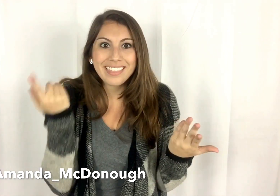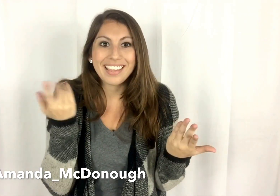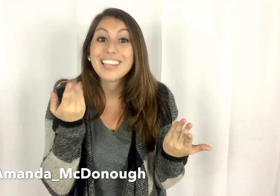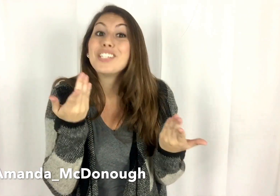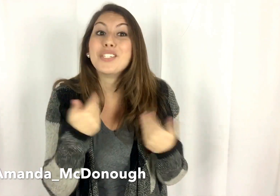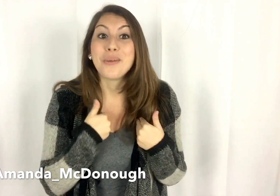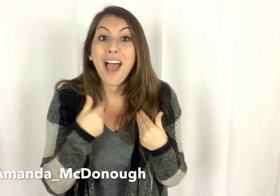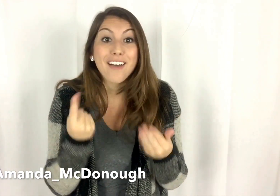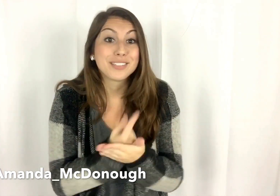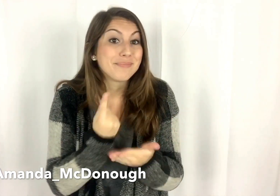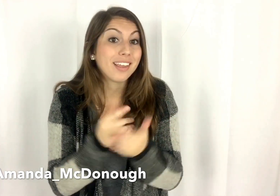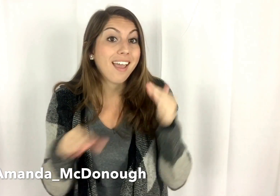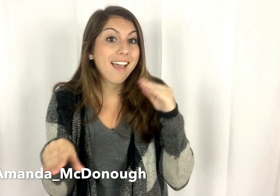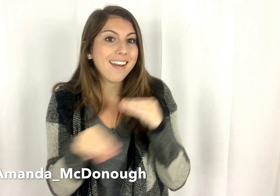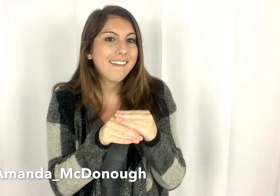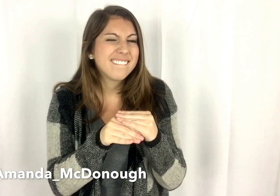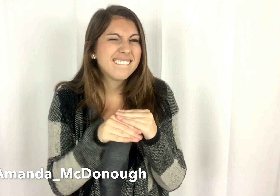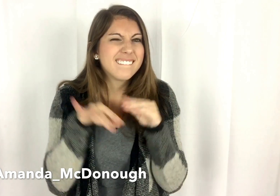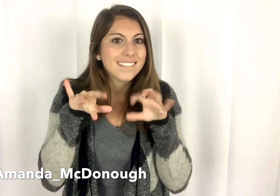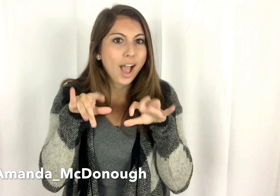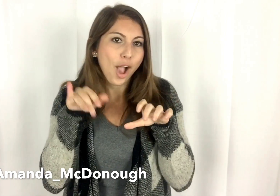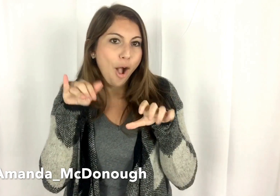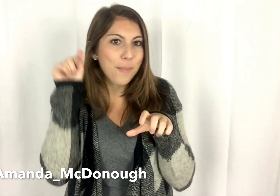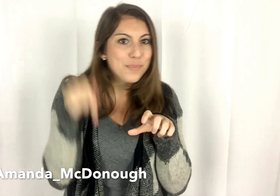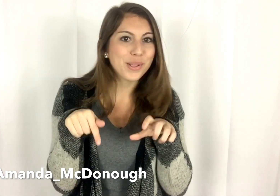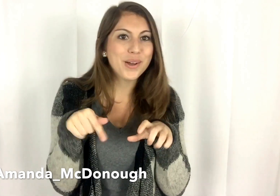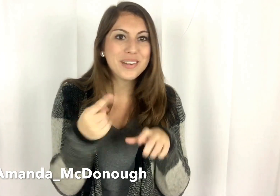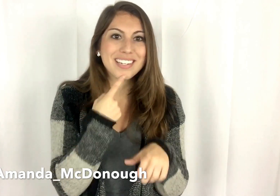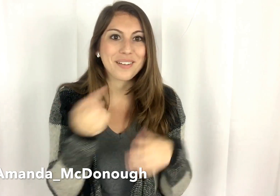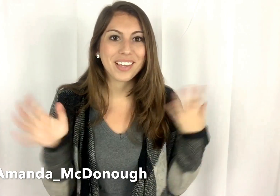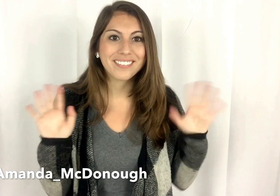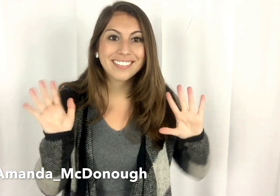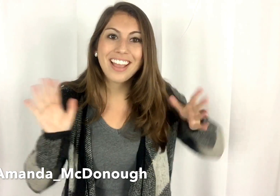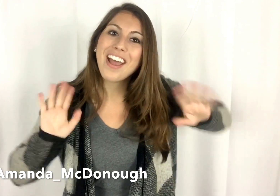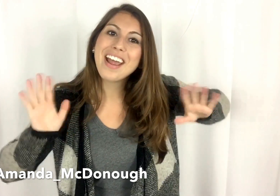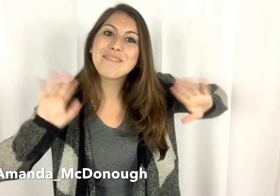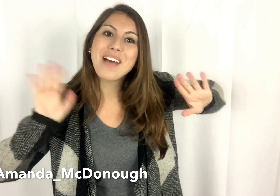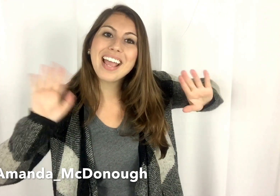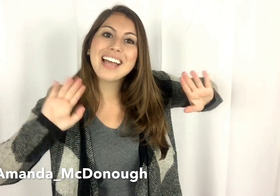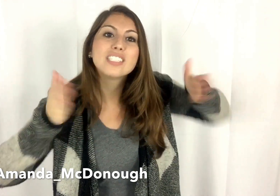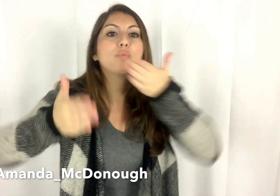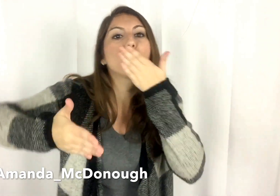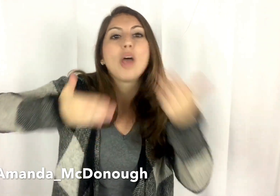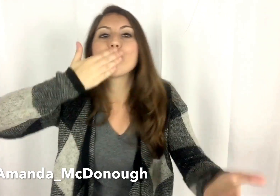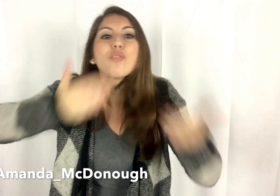you think? Do you have something to add? Comment below and tell me! Bye guys!